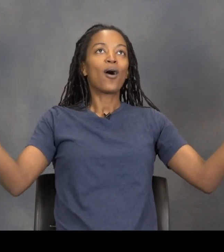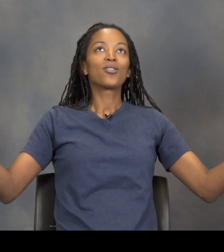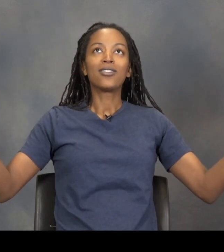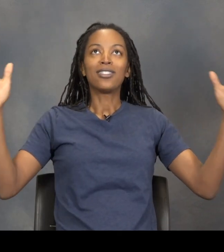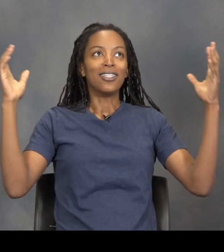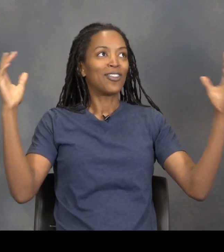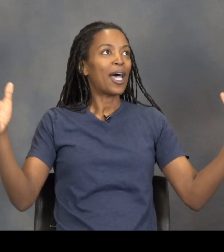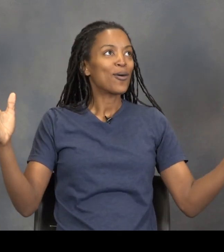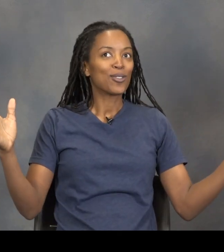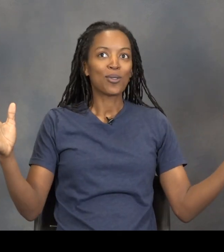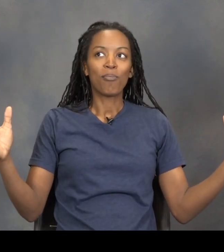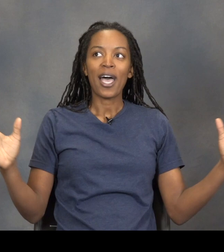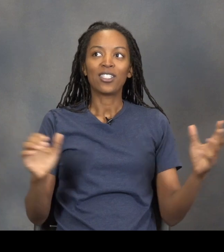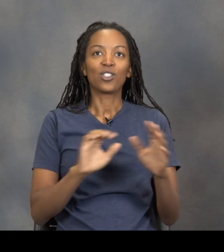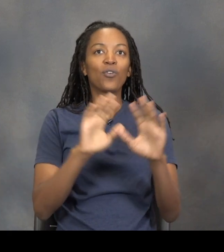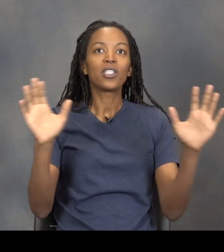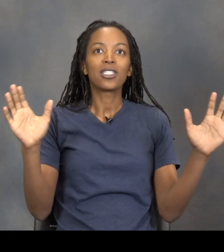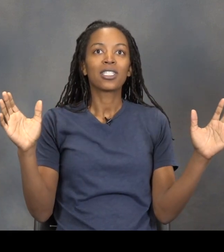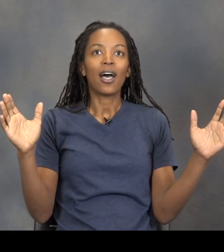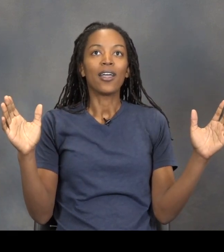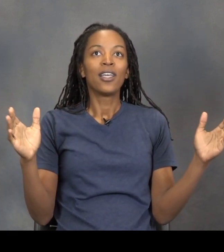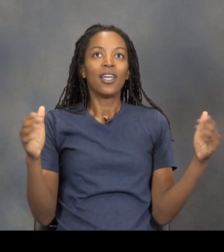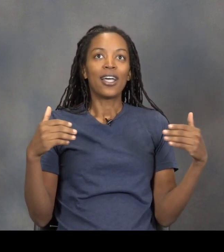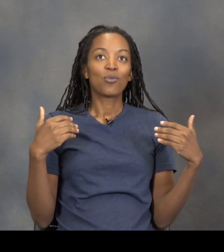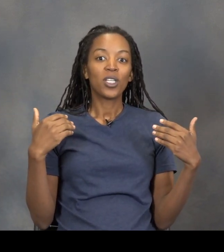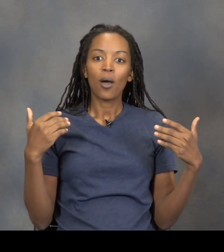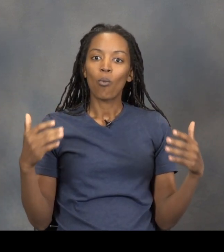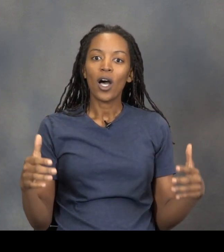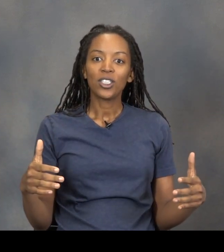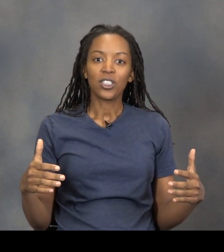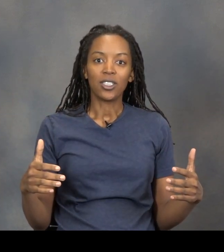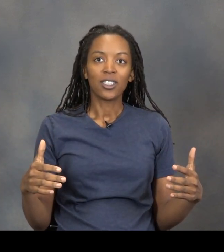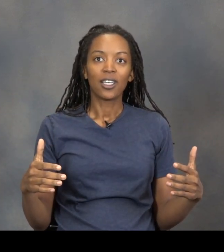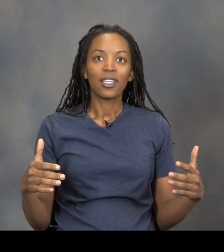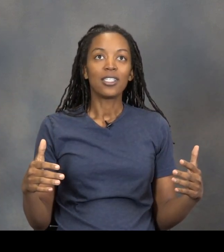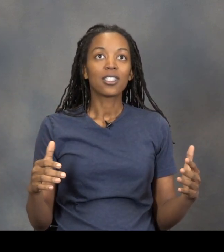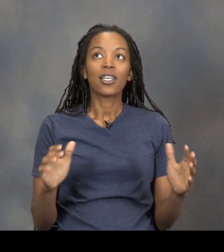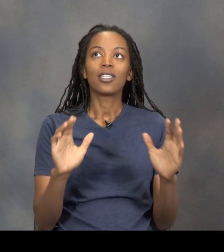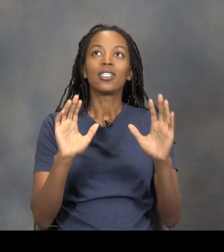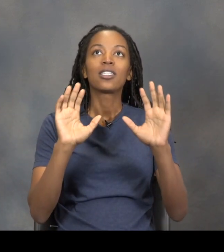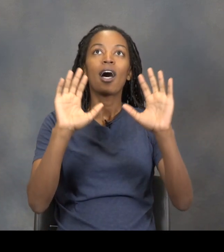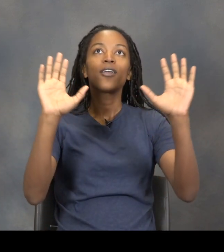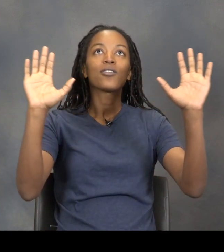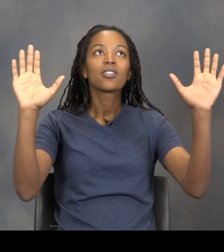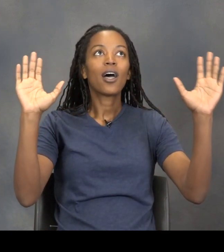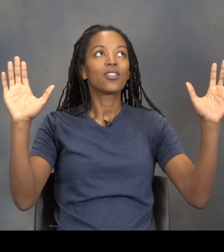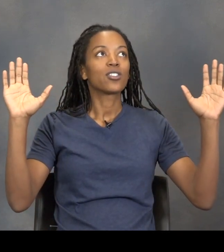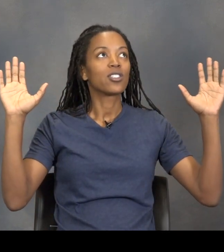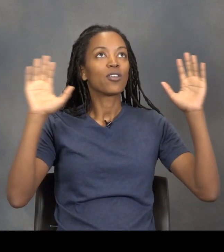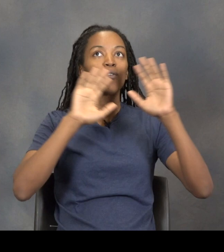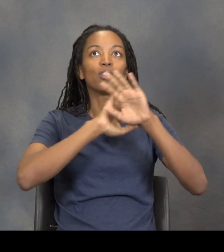Thousands and thousands of bats just filling the sky, and as we kept watching it's like the entire sky just, it's